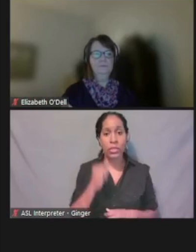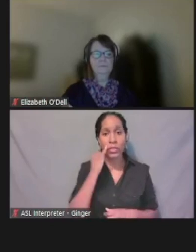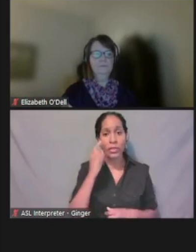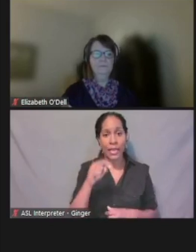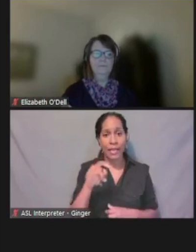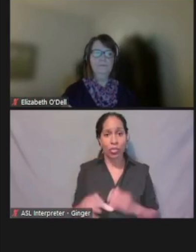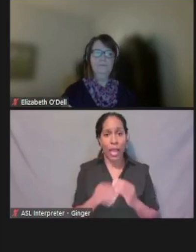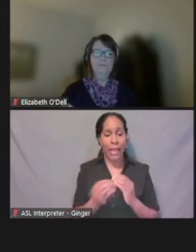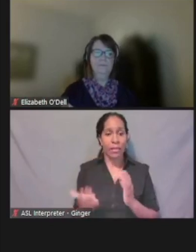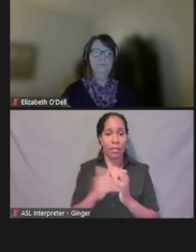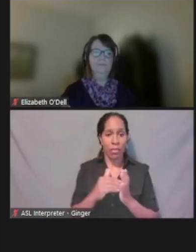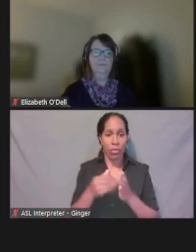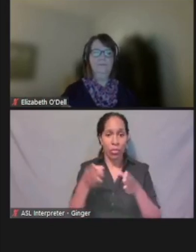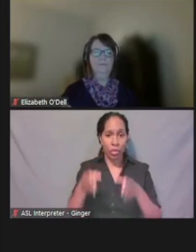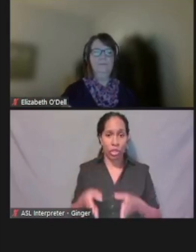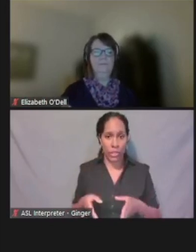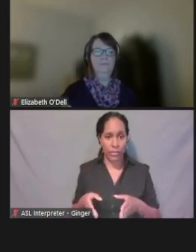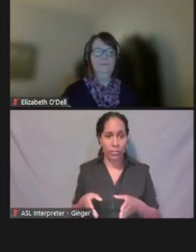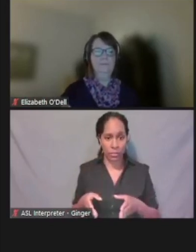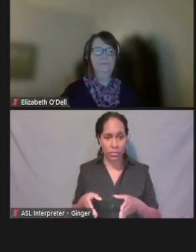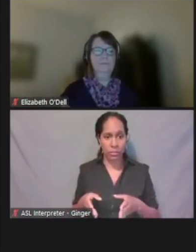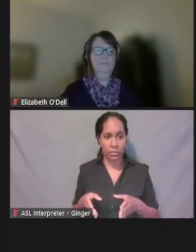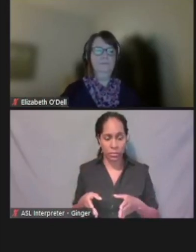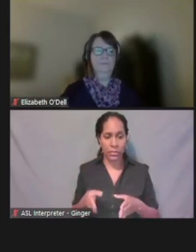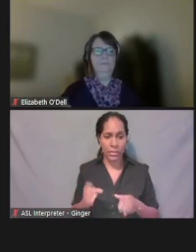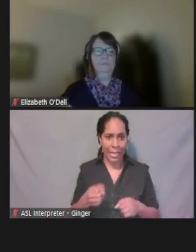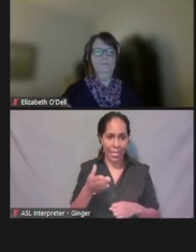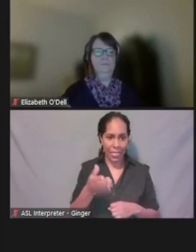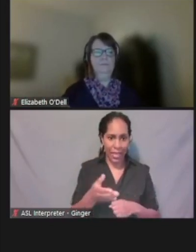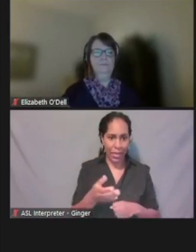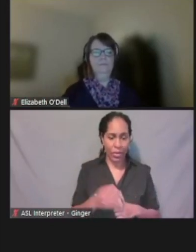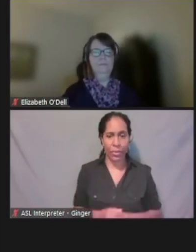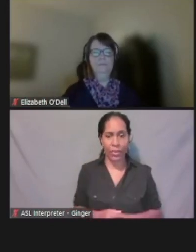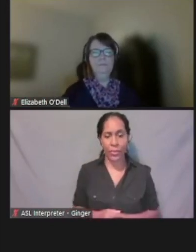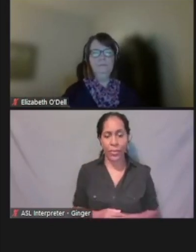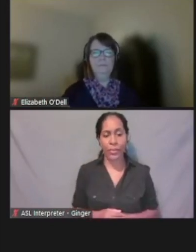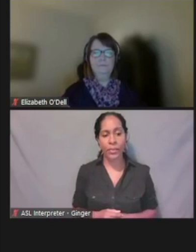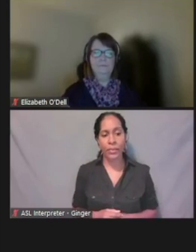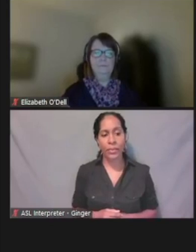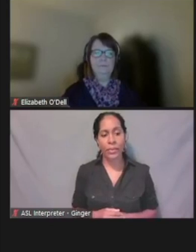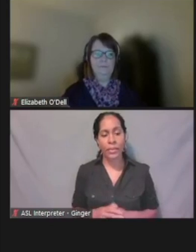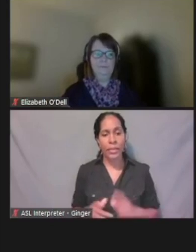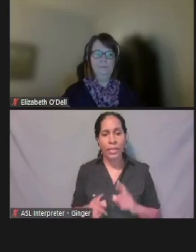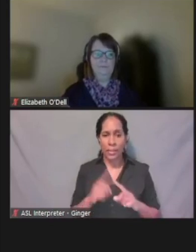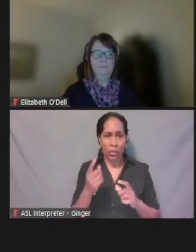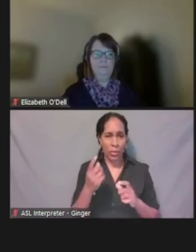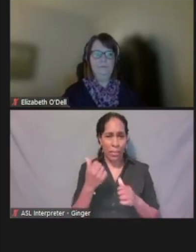I can do that here or any other details. But again, take a second look because it's important,